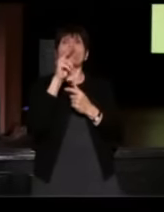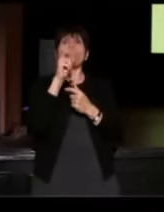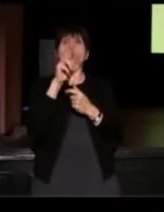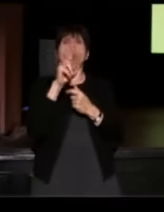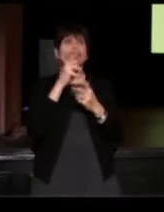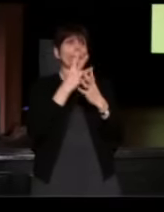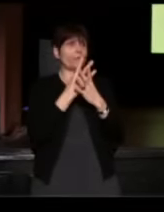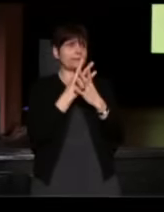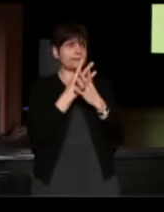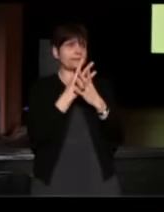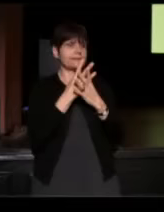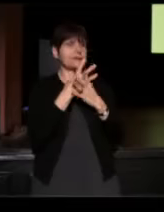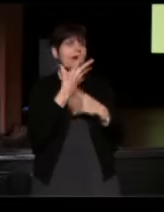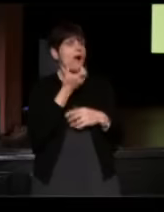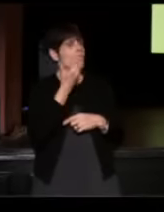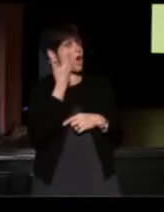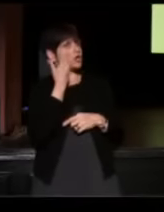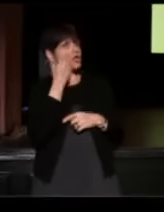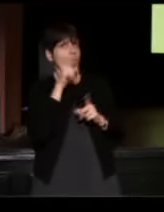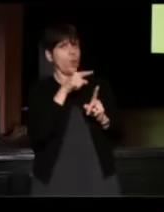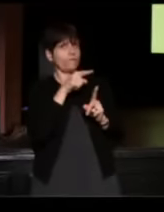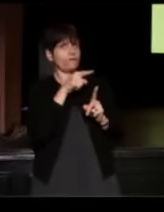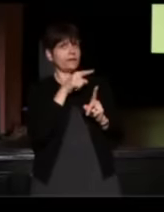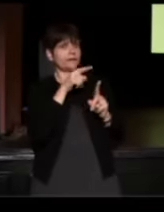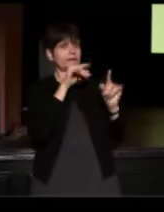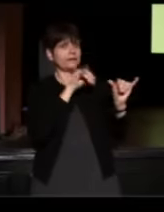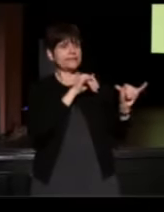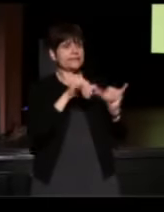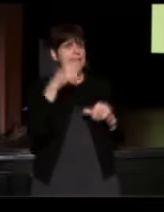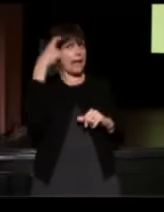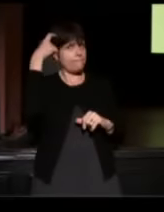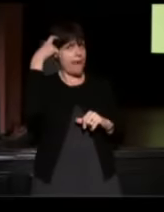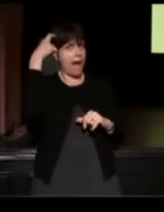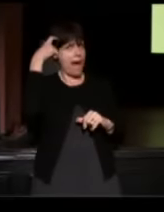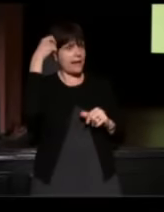I wanted to know if you were in the same mindset of what I remembered from court